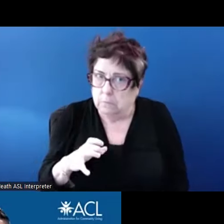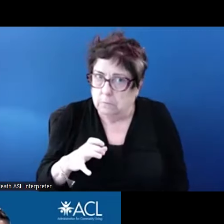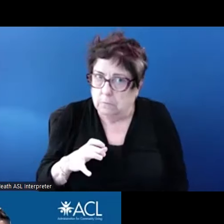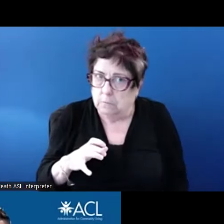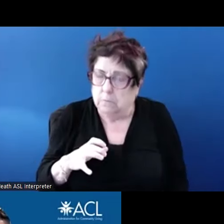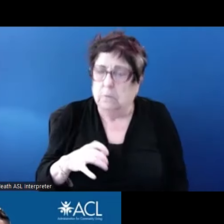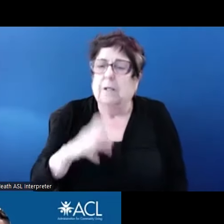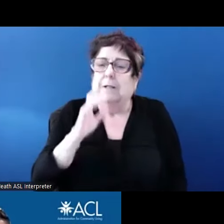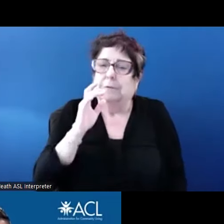EMILY WARREN: